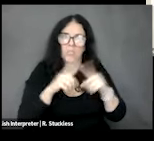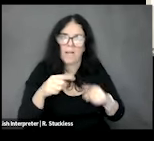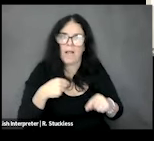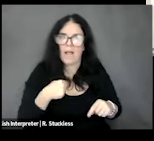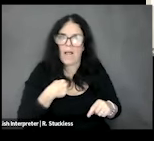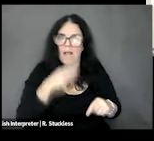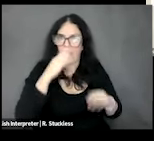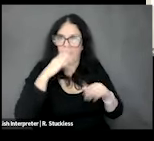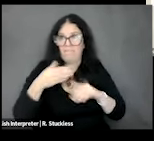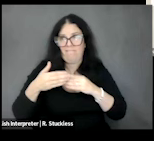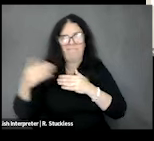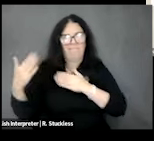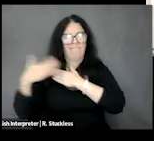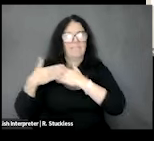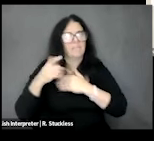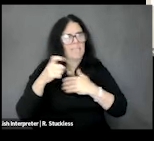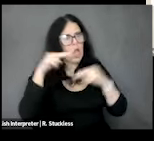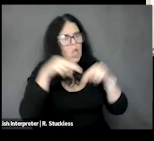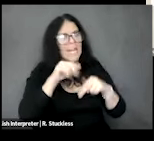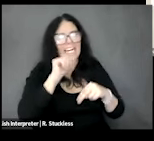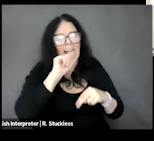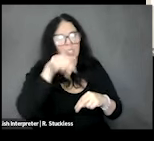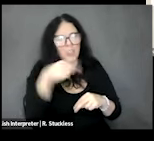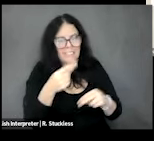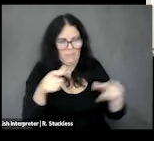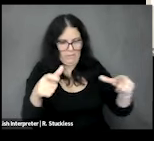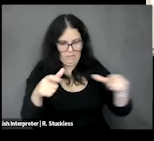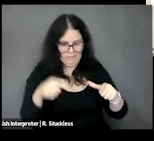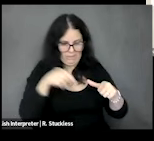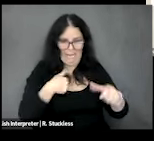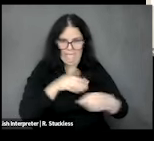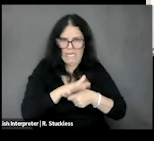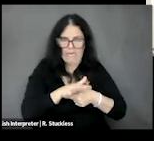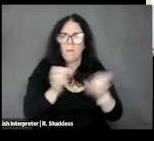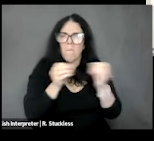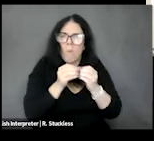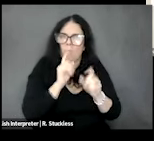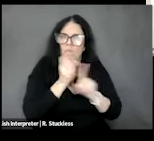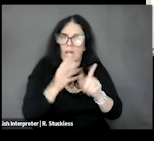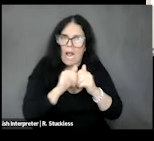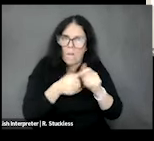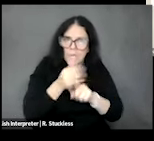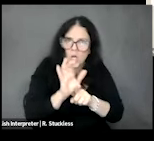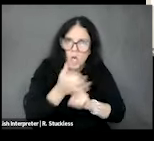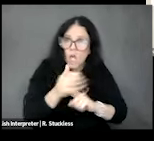look at. But yeah, I think it just shows, like I said how broad the topic is